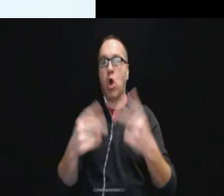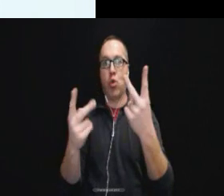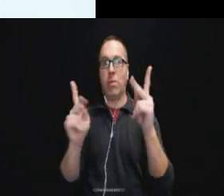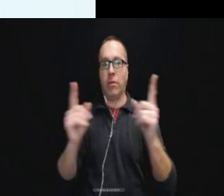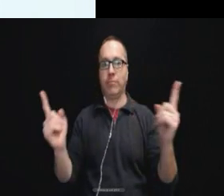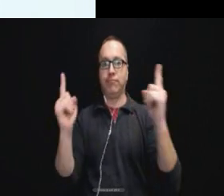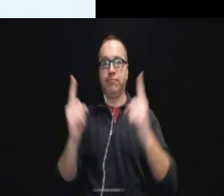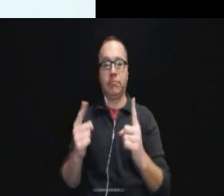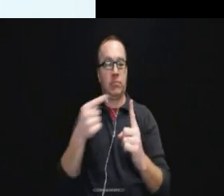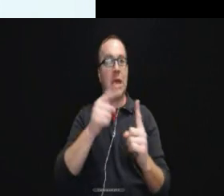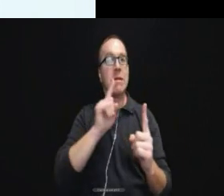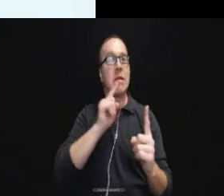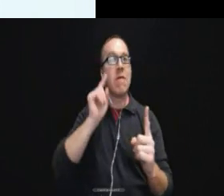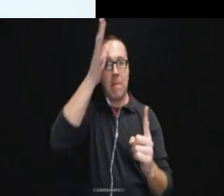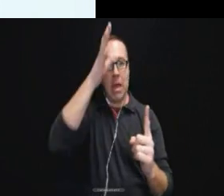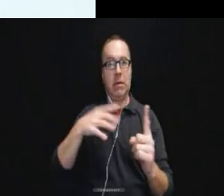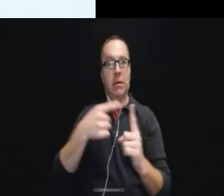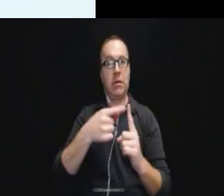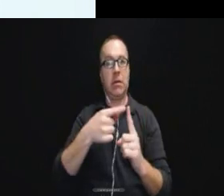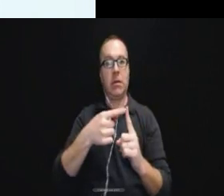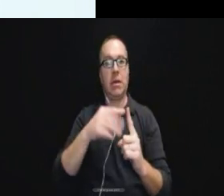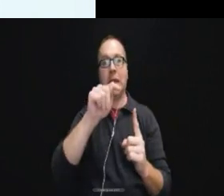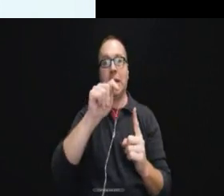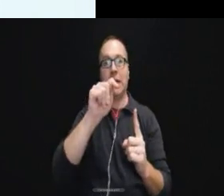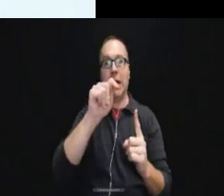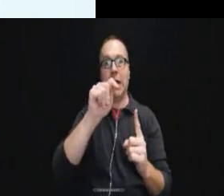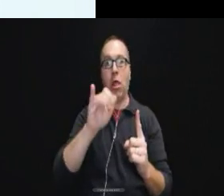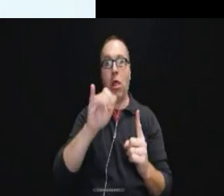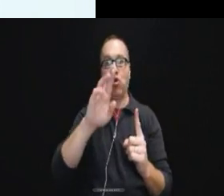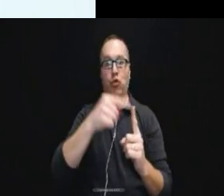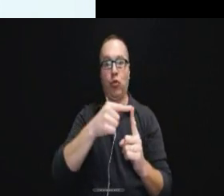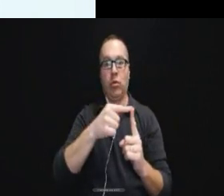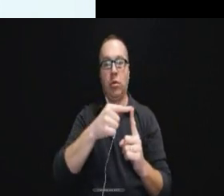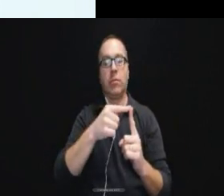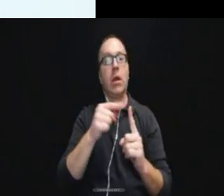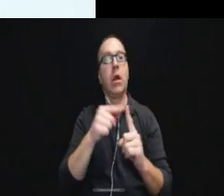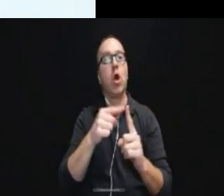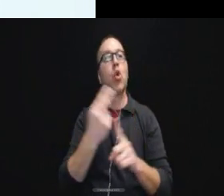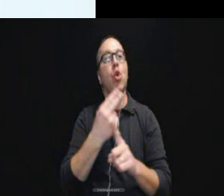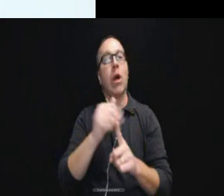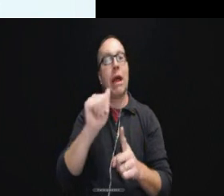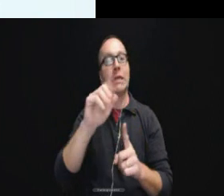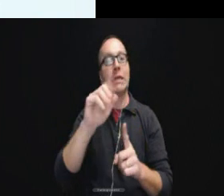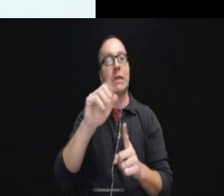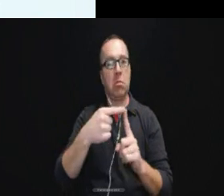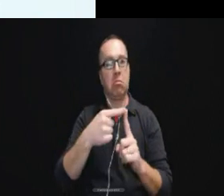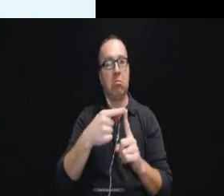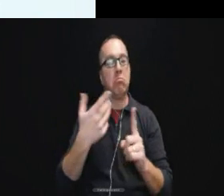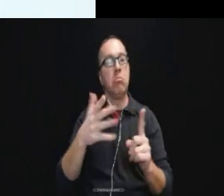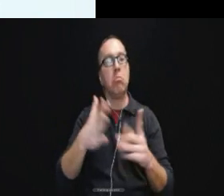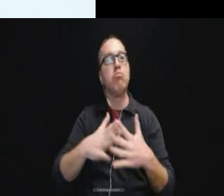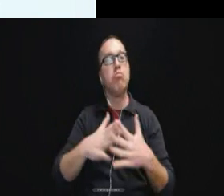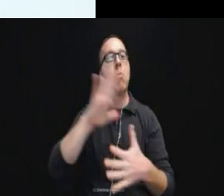We have a deaf man named Mr. Taylor and he uses ASL as a primary mode of communication.